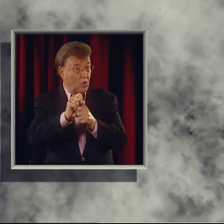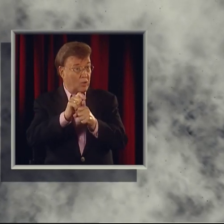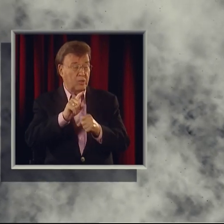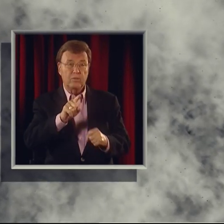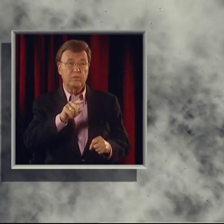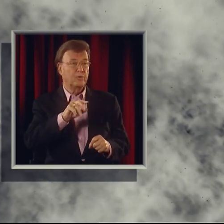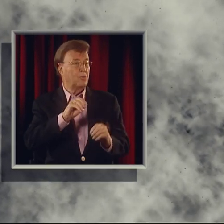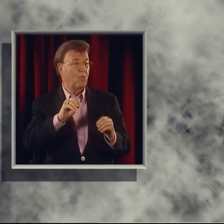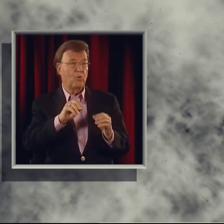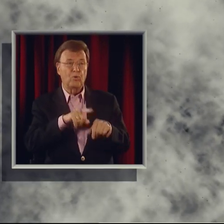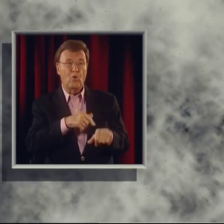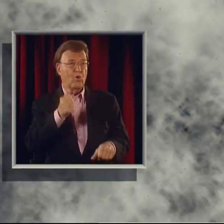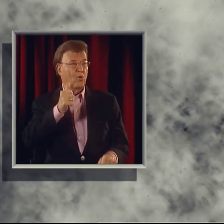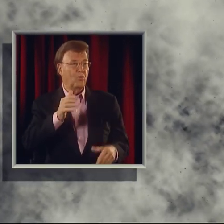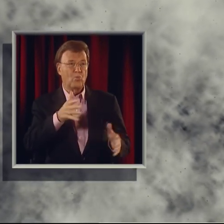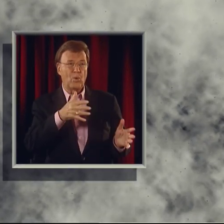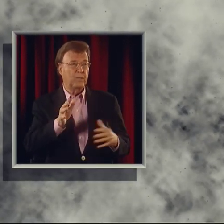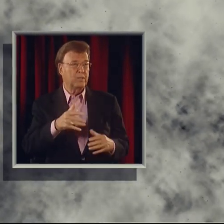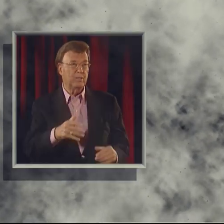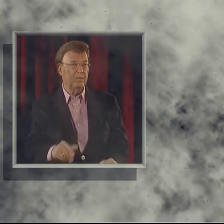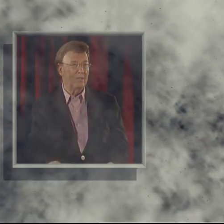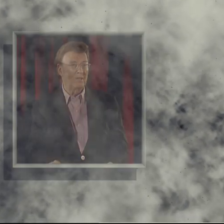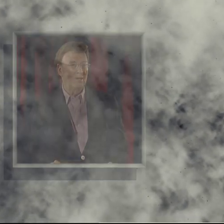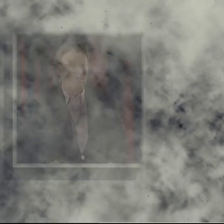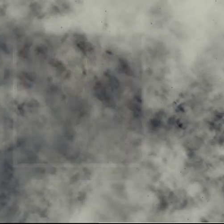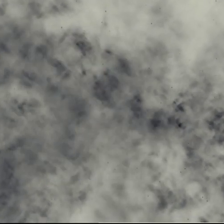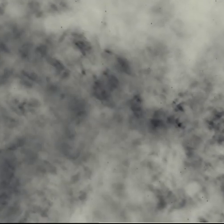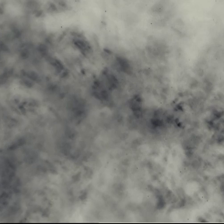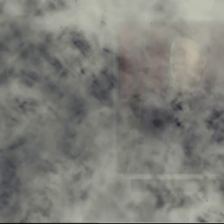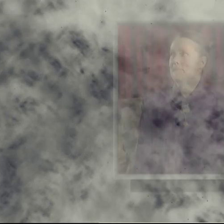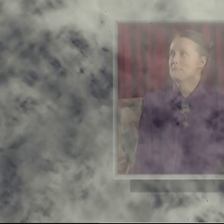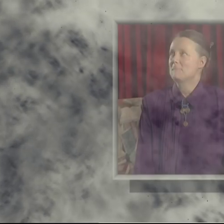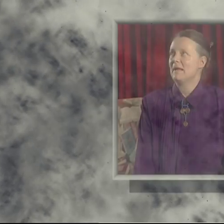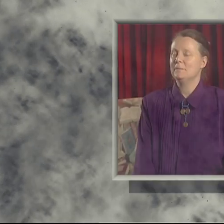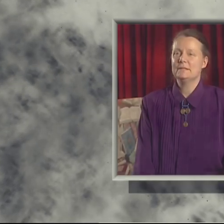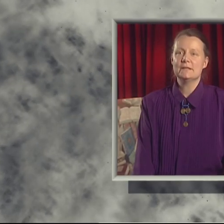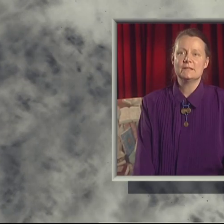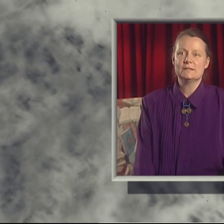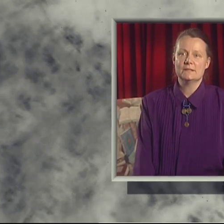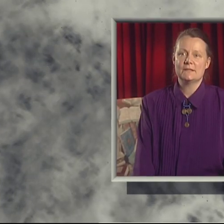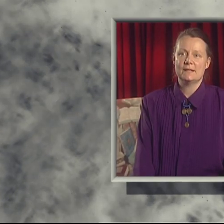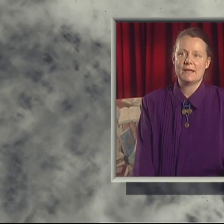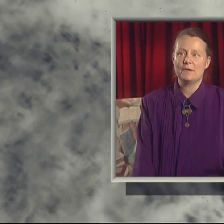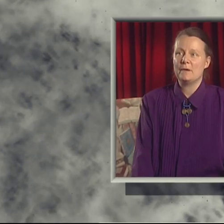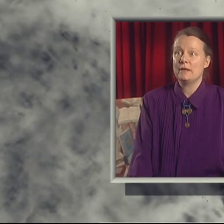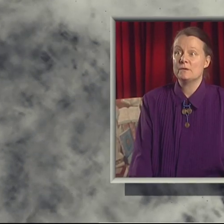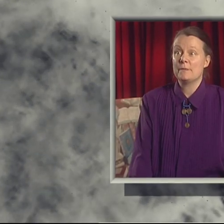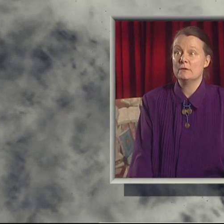"...but once it's caught, it's no longer the wind." Emily Dickinson says, "How do I know it's poetry?